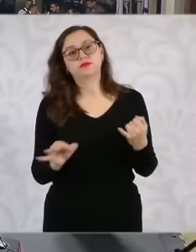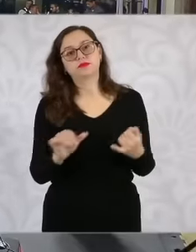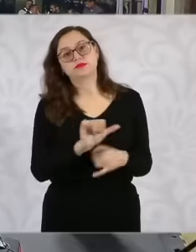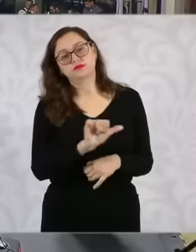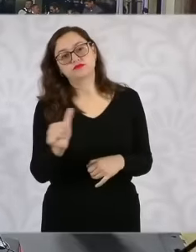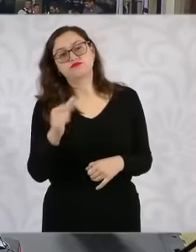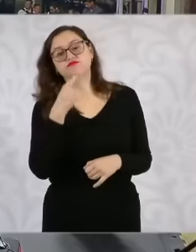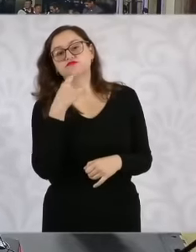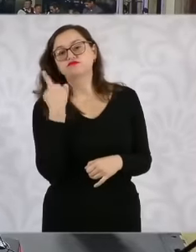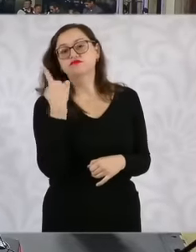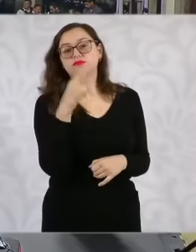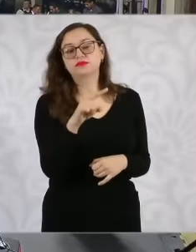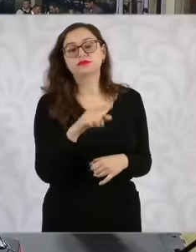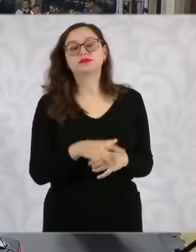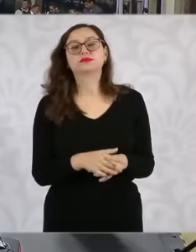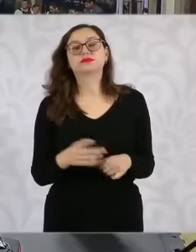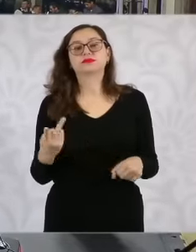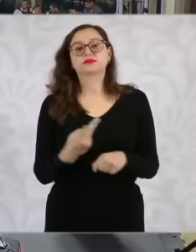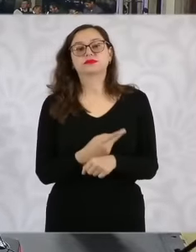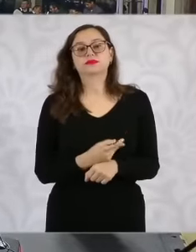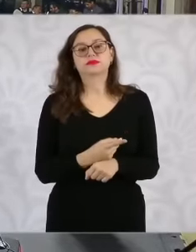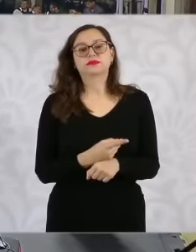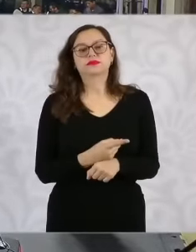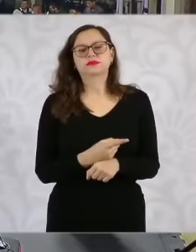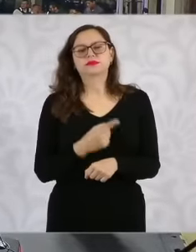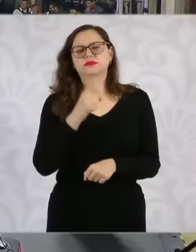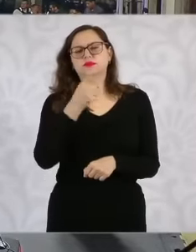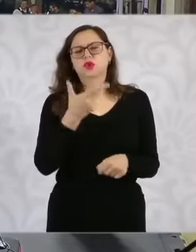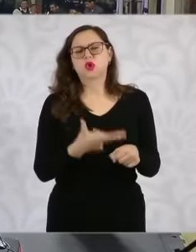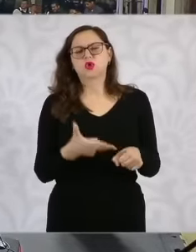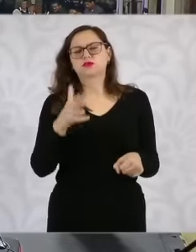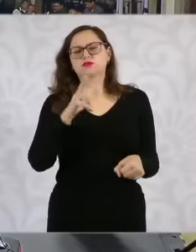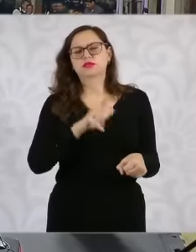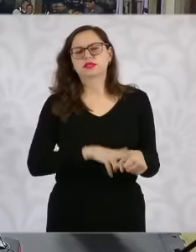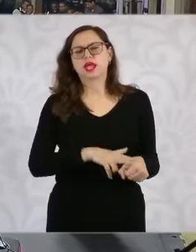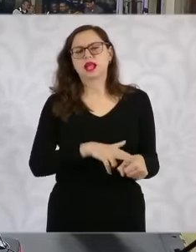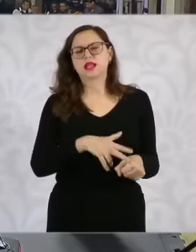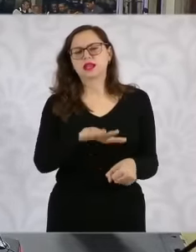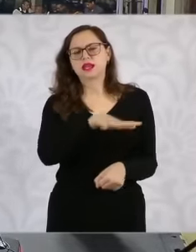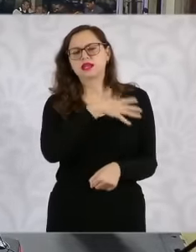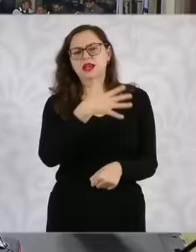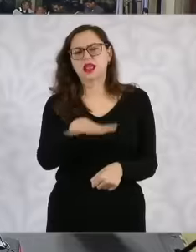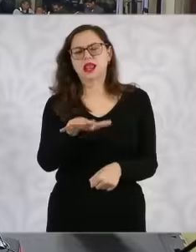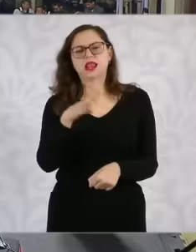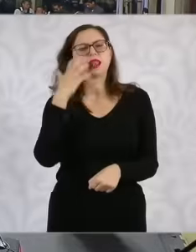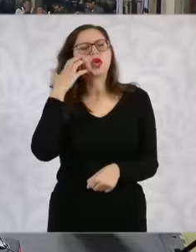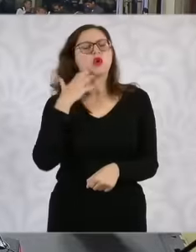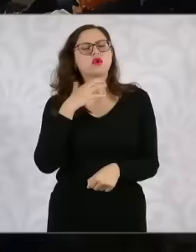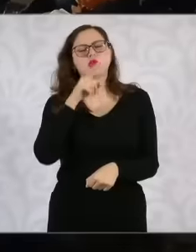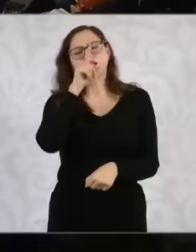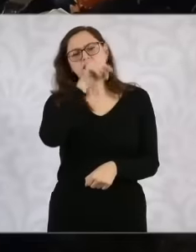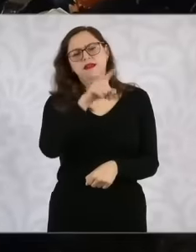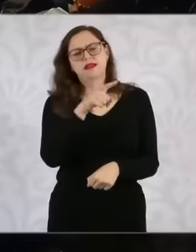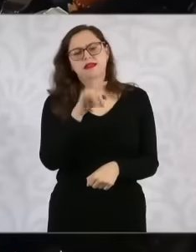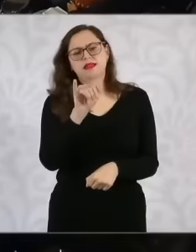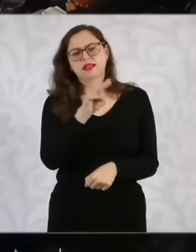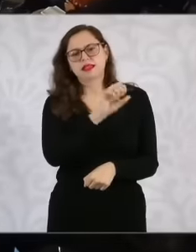about the General Hospital of León. from lims eh I have followed this complaint for about two months